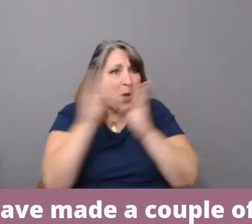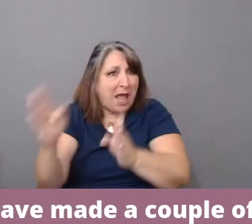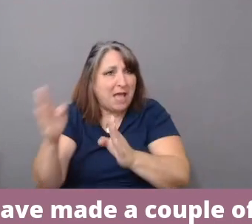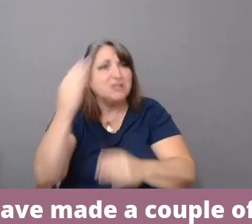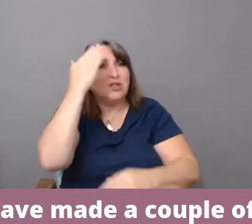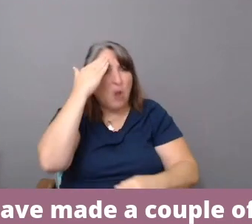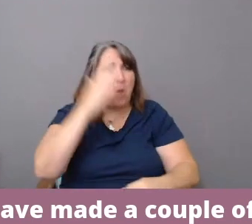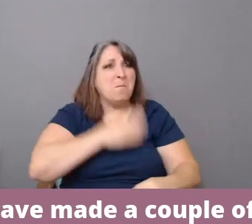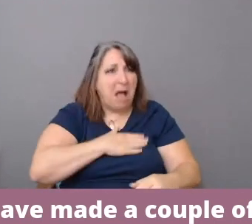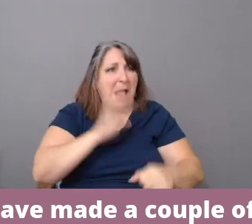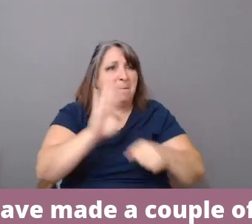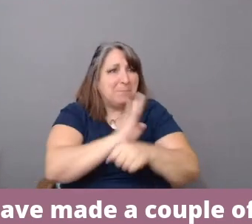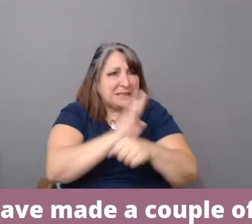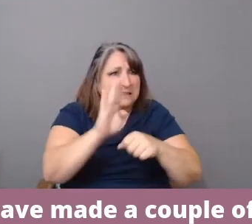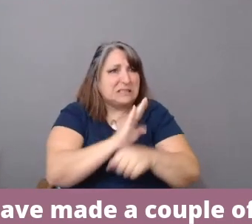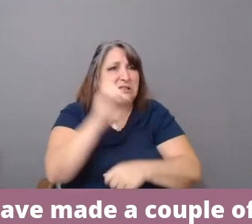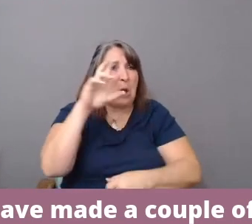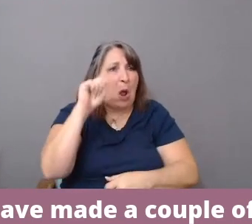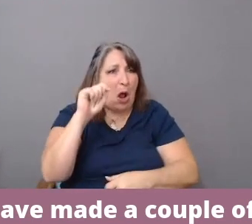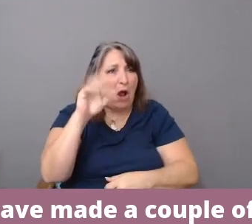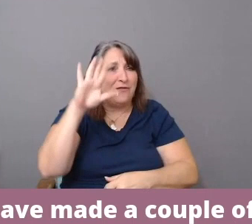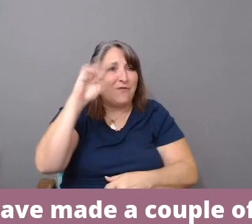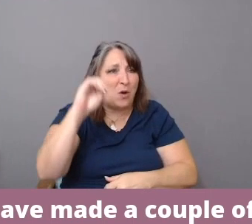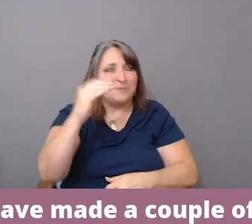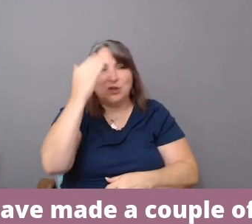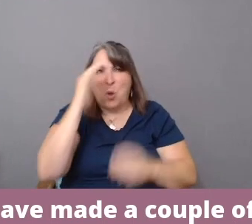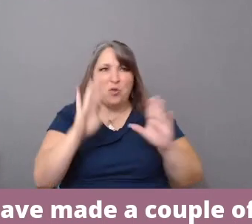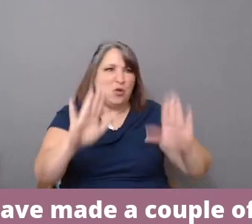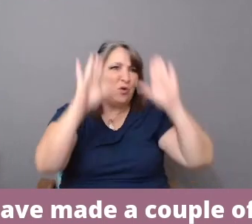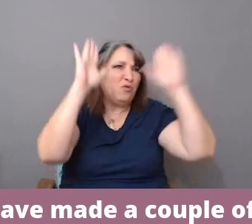know the greats, the great masters, have been--